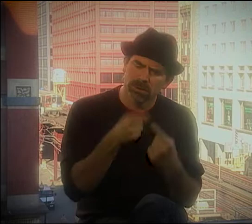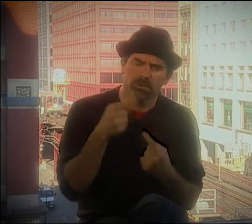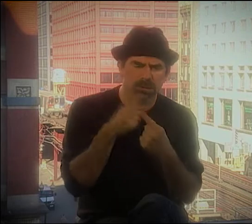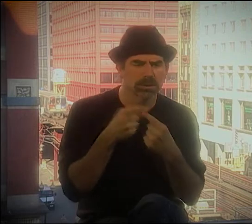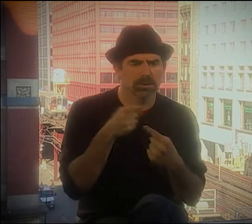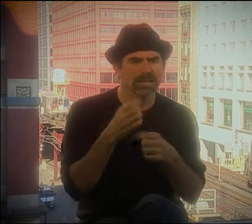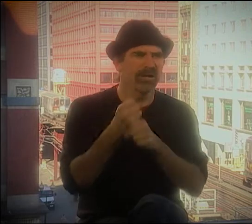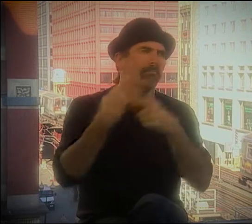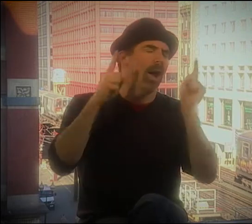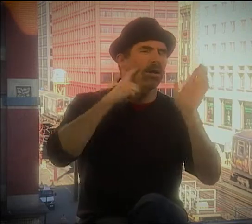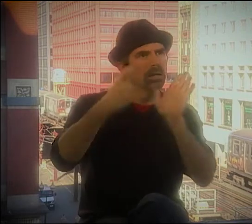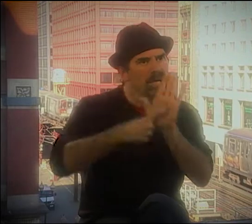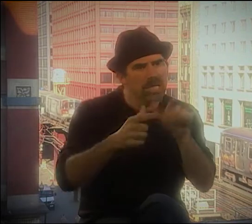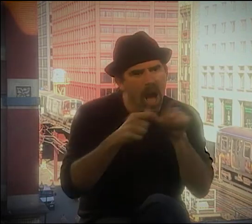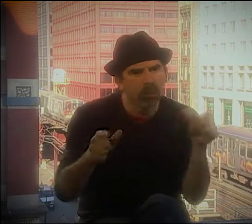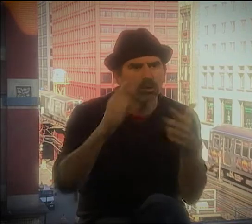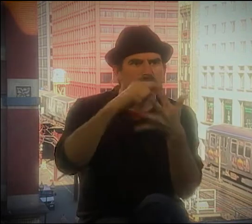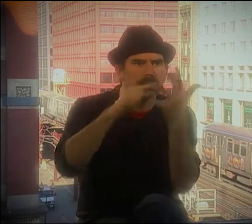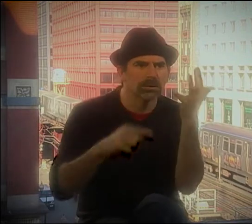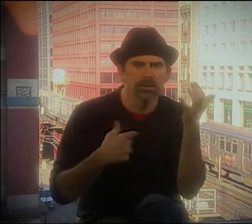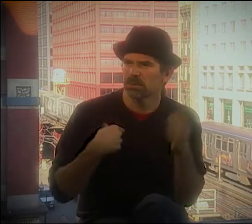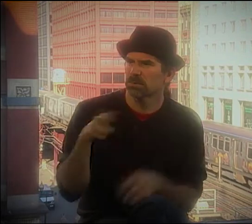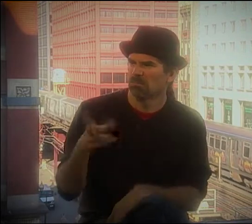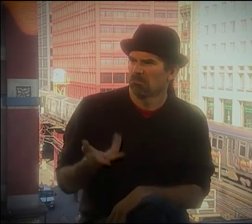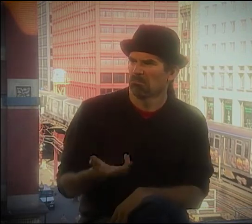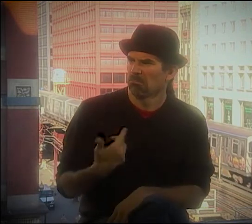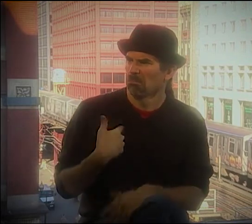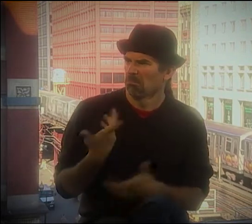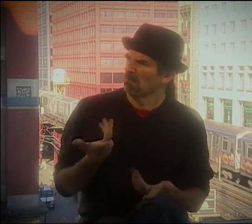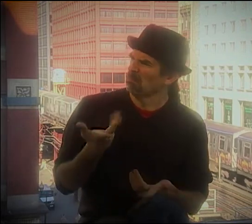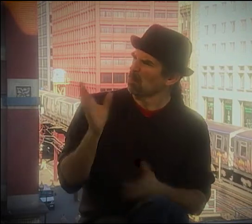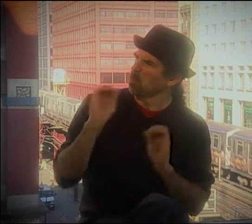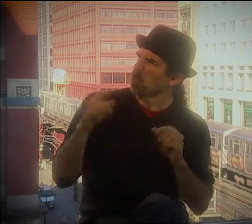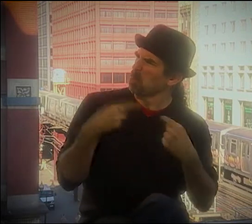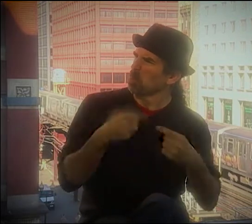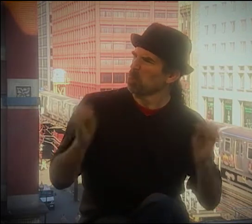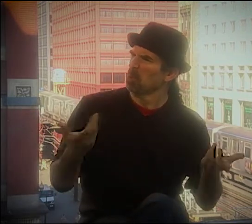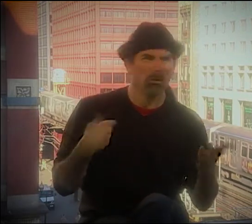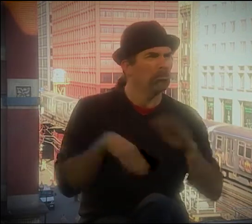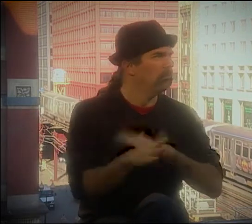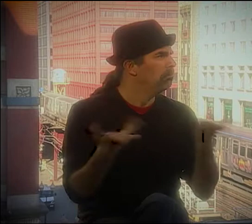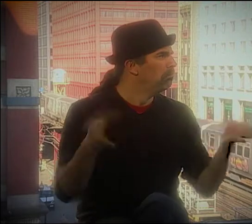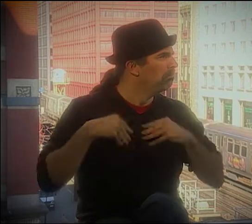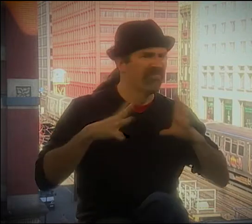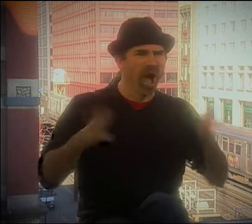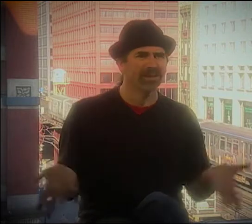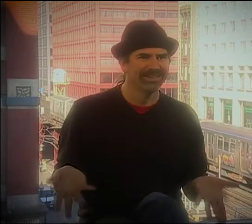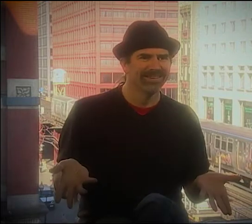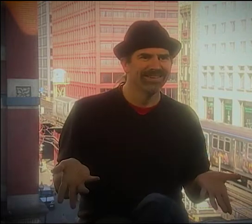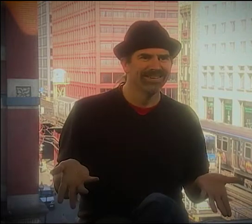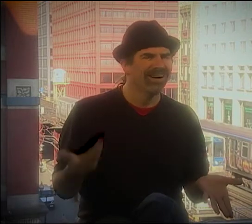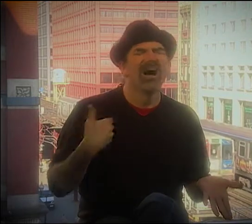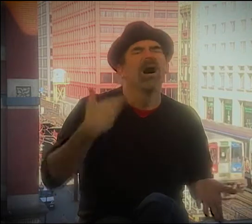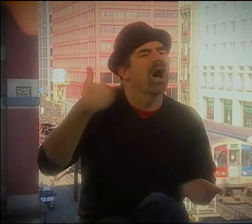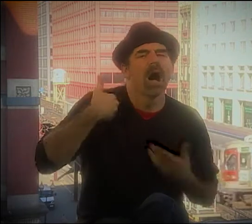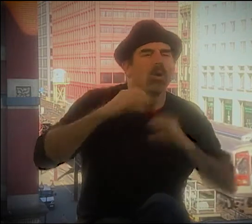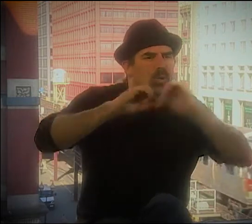I REMEMBER PATRICK AND HIS STORYTELLING AND HIS ASL, YOU KNOW, HOW ASL WAS FINALLY RECOGNIZED AS A LANGUAGE.